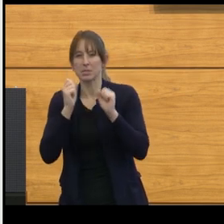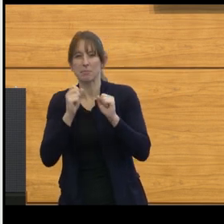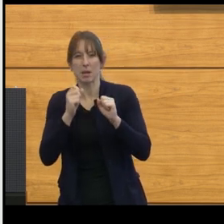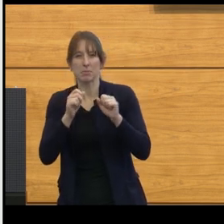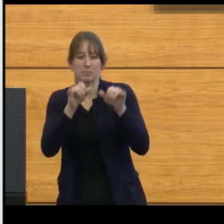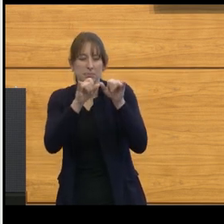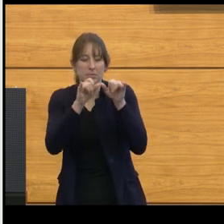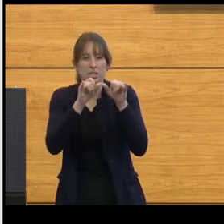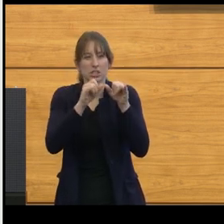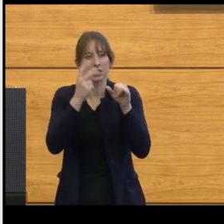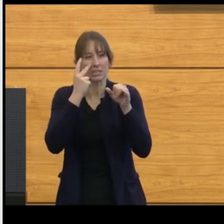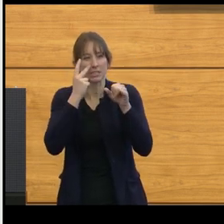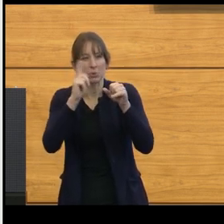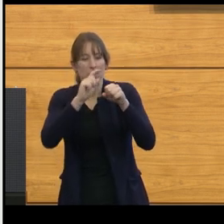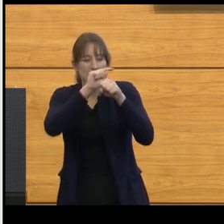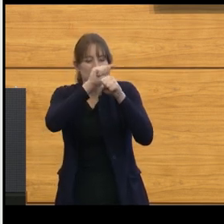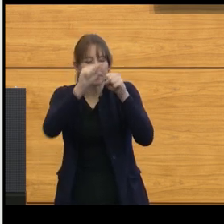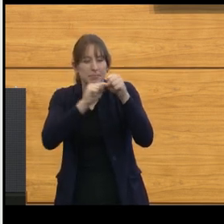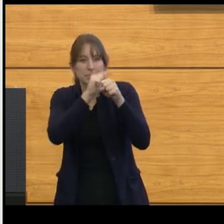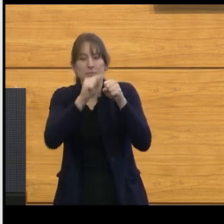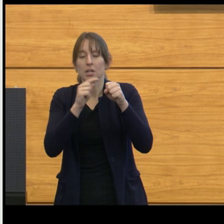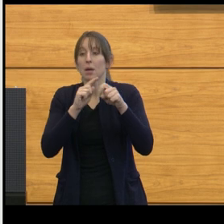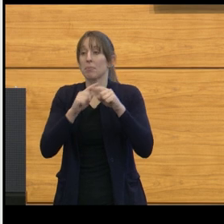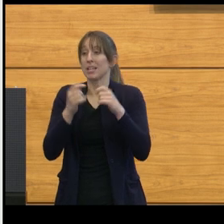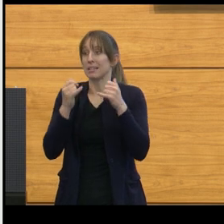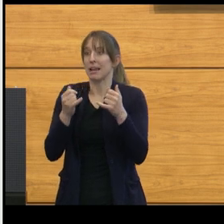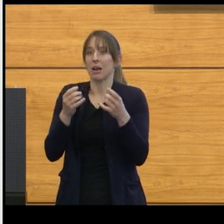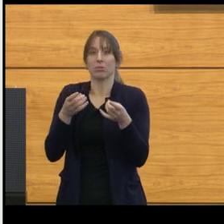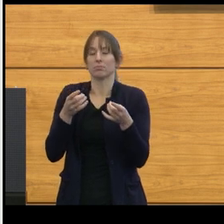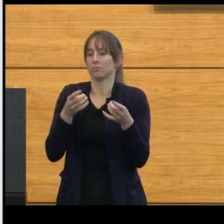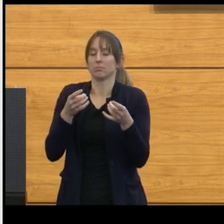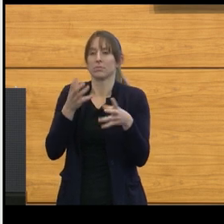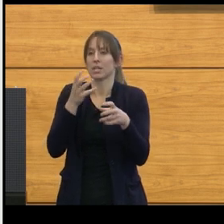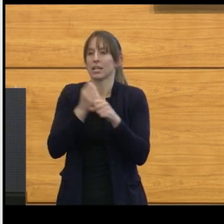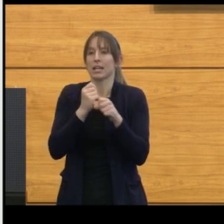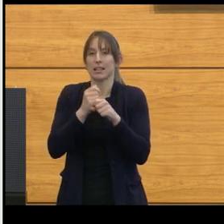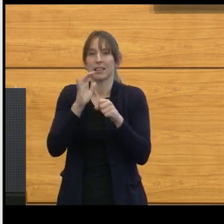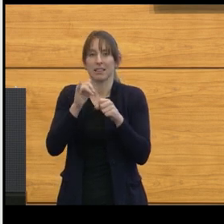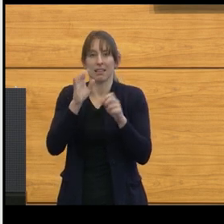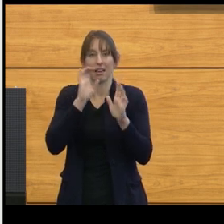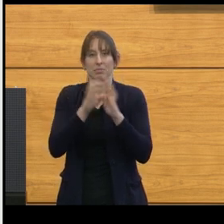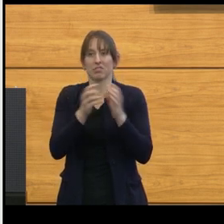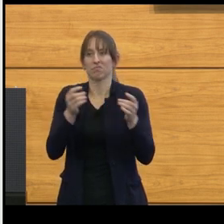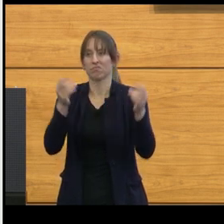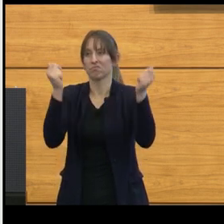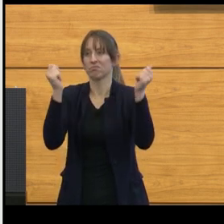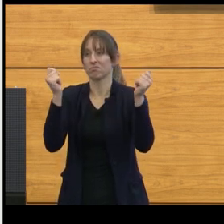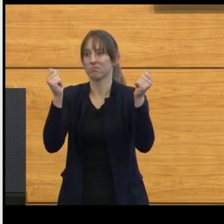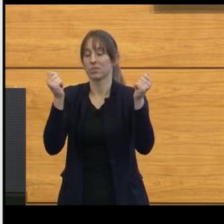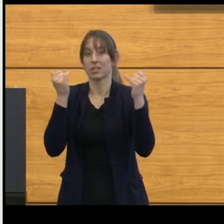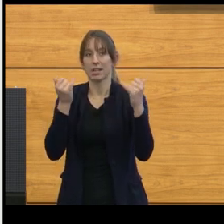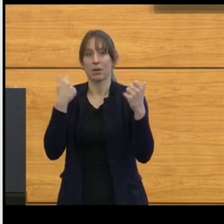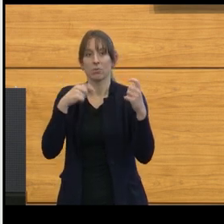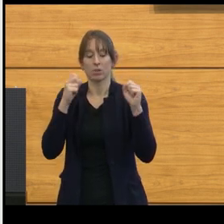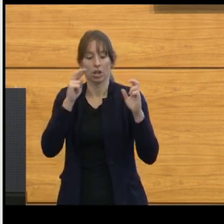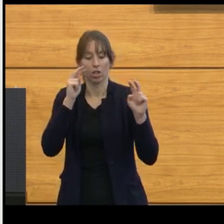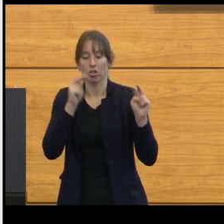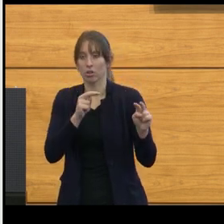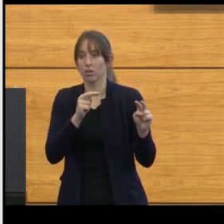But most recently, we're getting it back now within minutes. And so, it actually allows us to look not just at whether or not it's a tumor